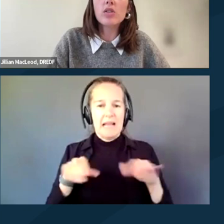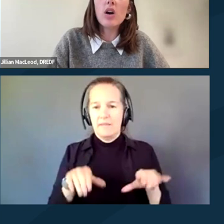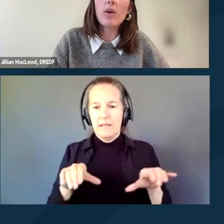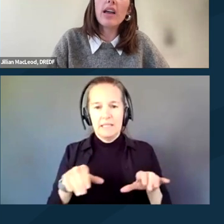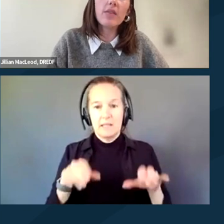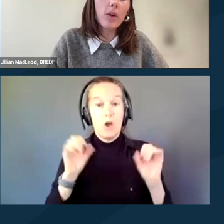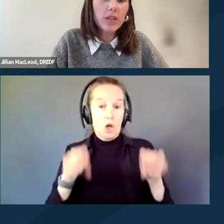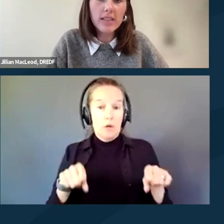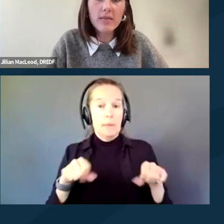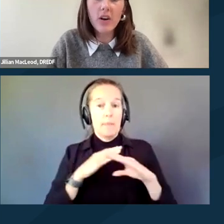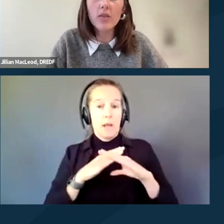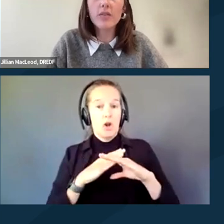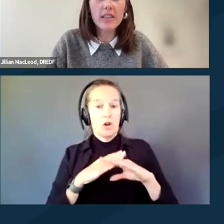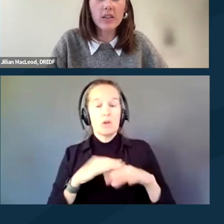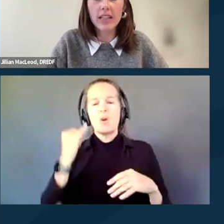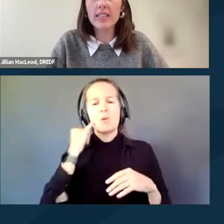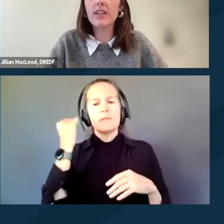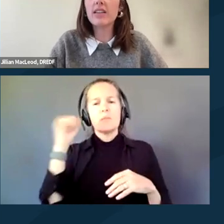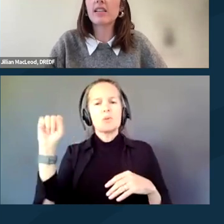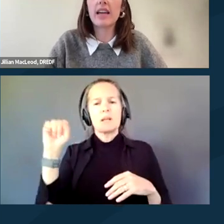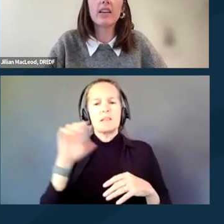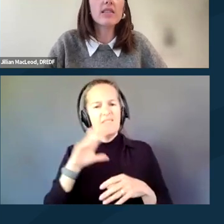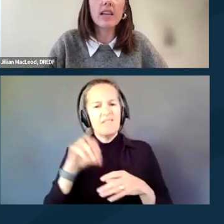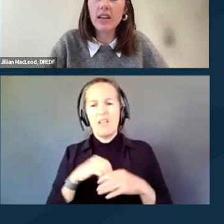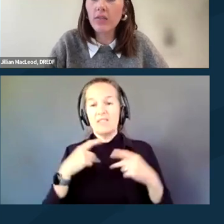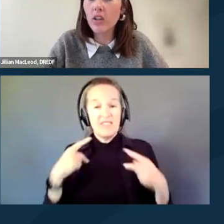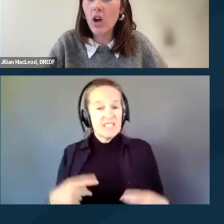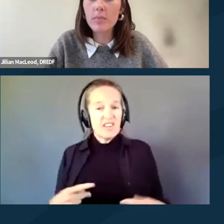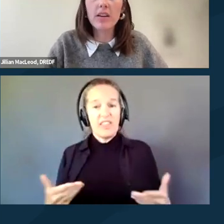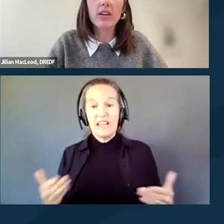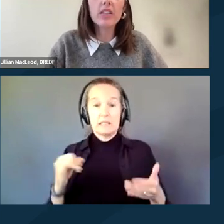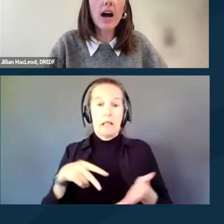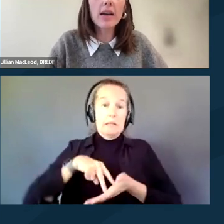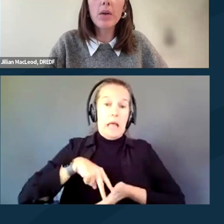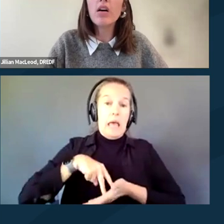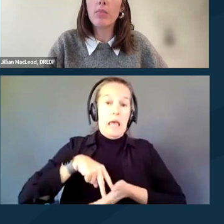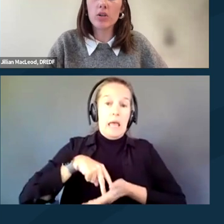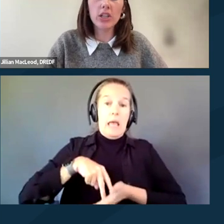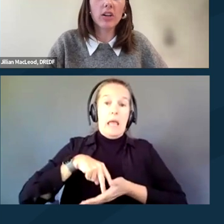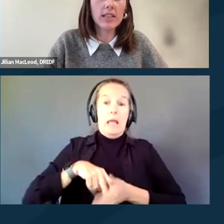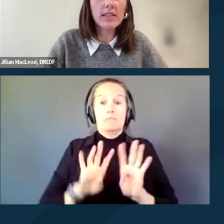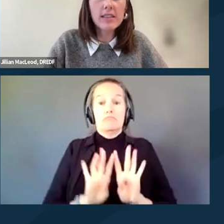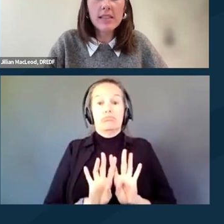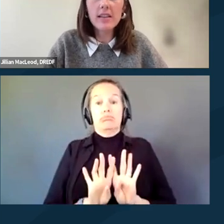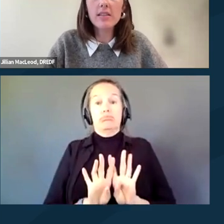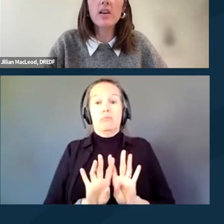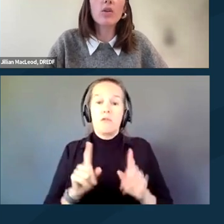So if a protest involves physical activities like standing for a long period of time, marching long distances,